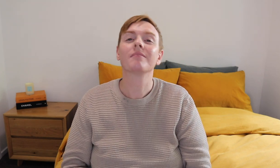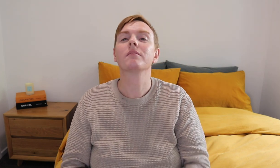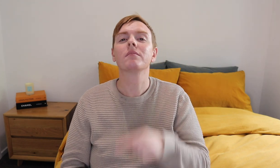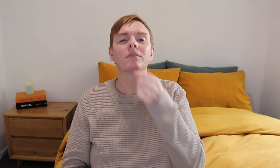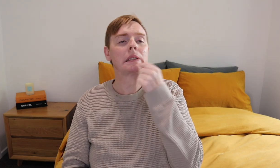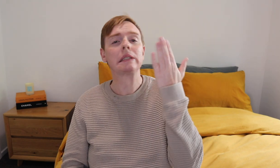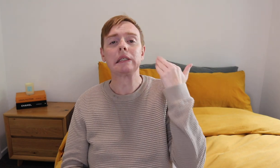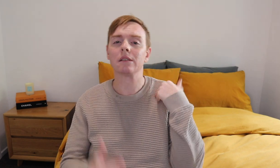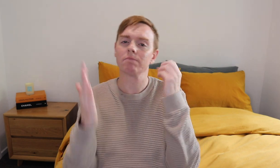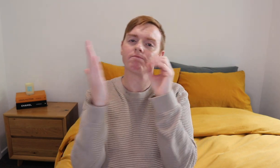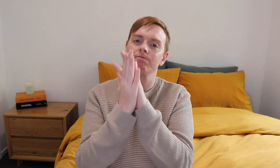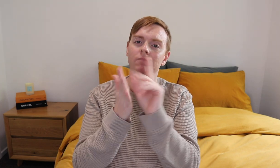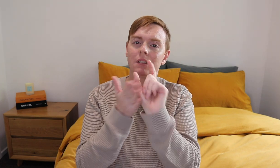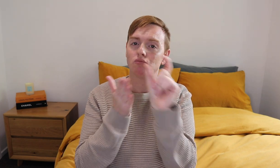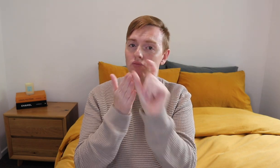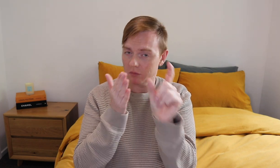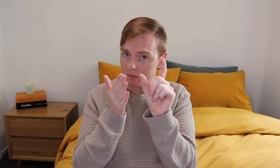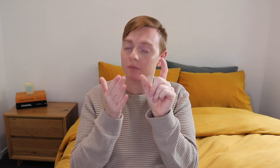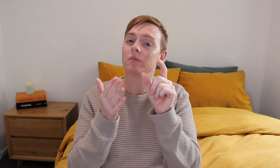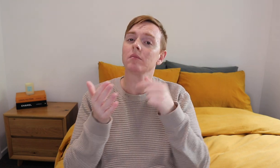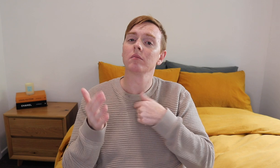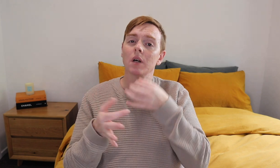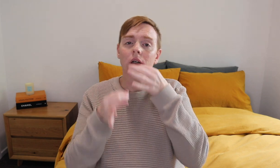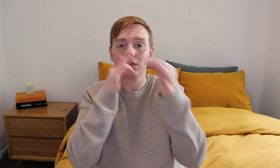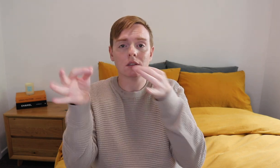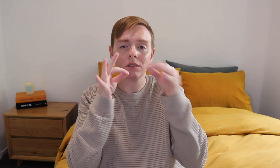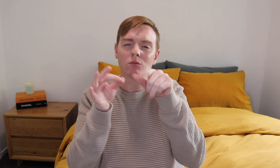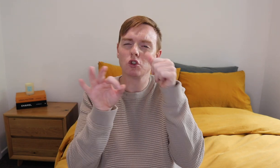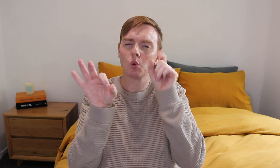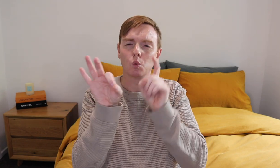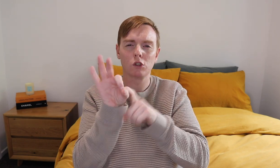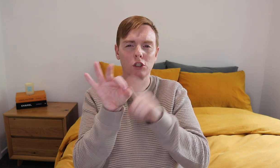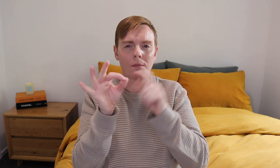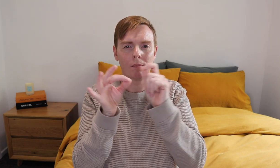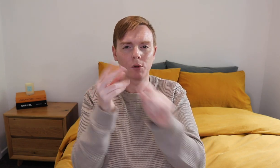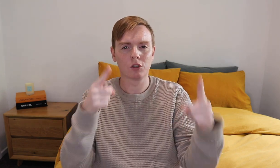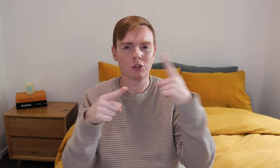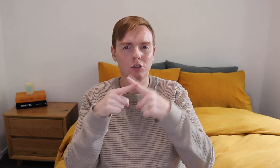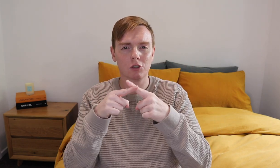Not long ago I posted on my Instagram story with a question box,